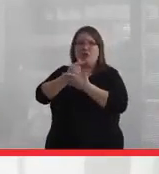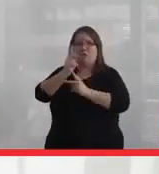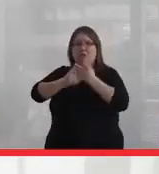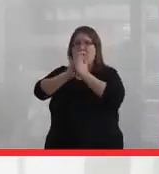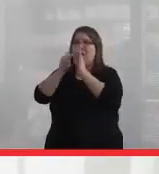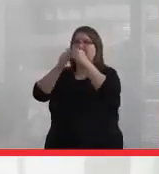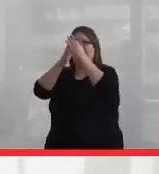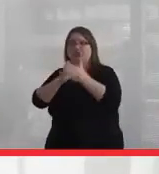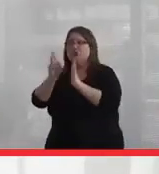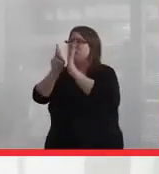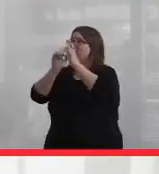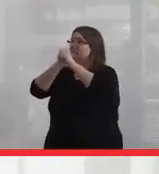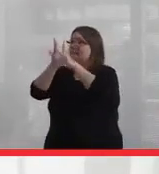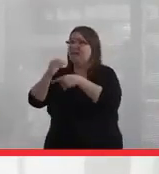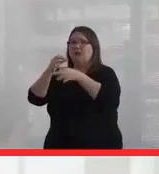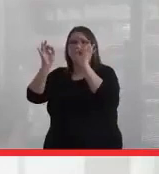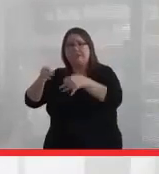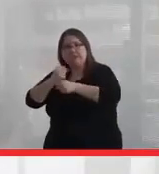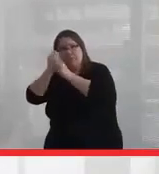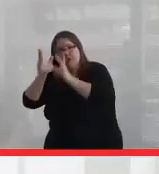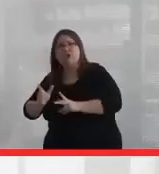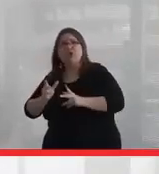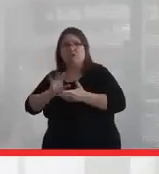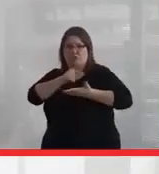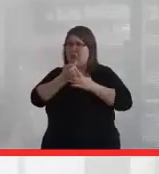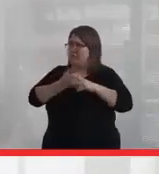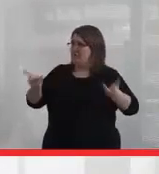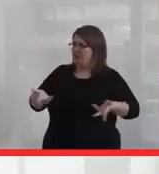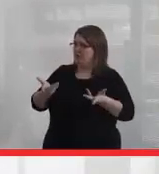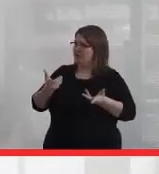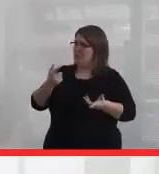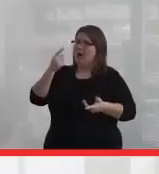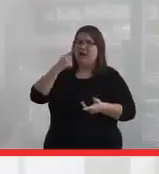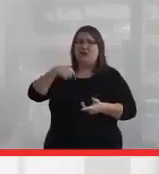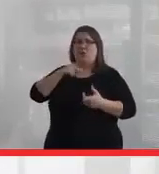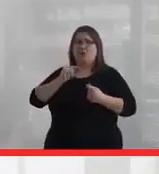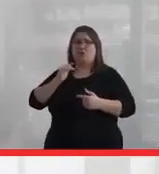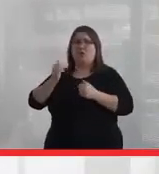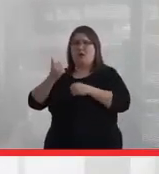policymakers, decision makers, and I think that we do our country and ourselves and the world